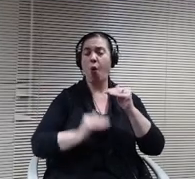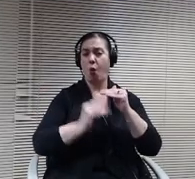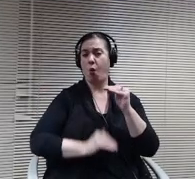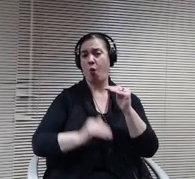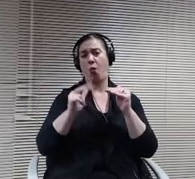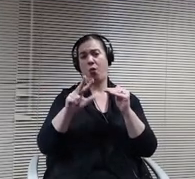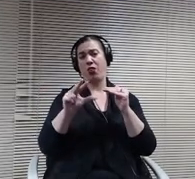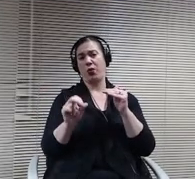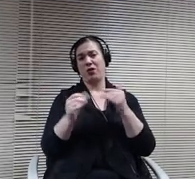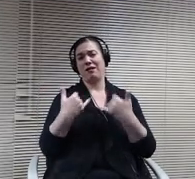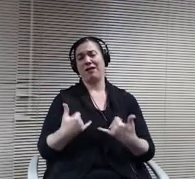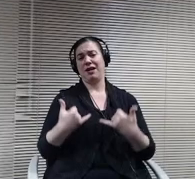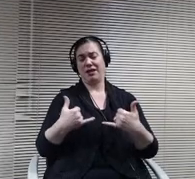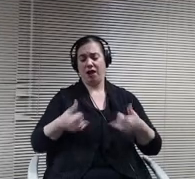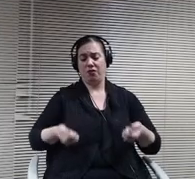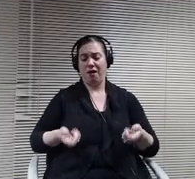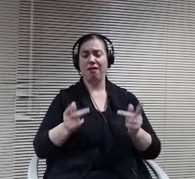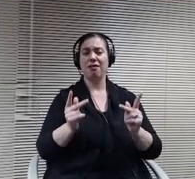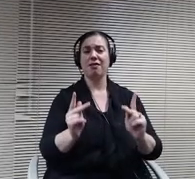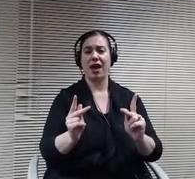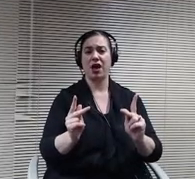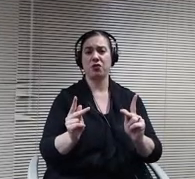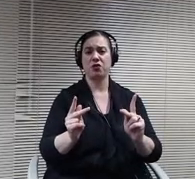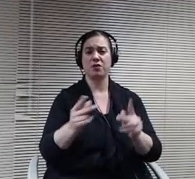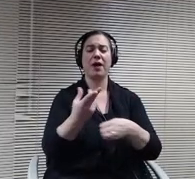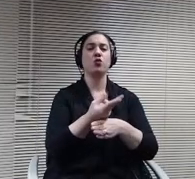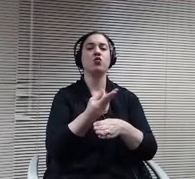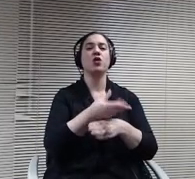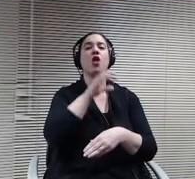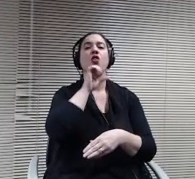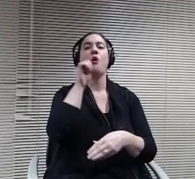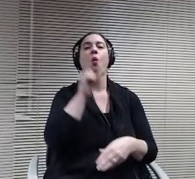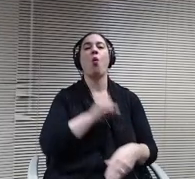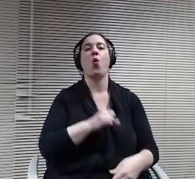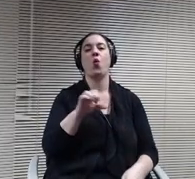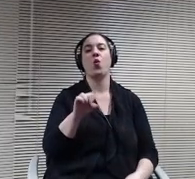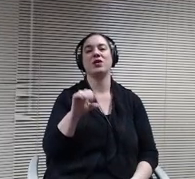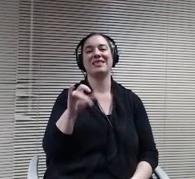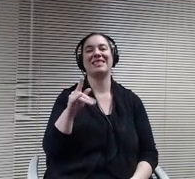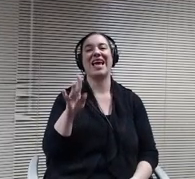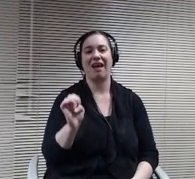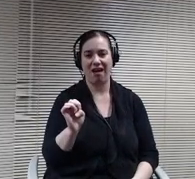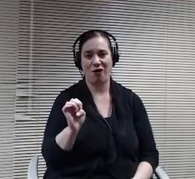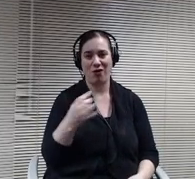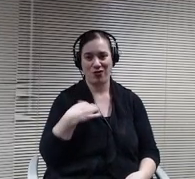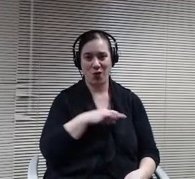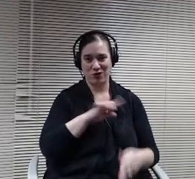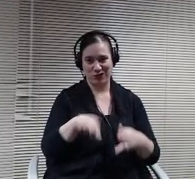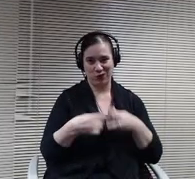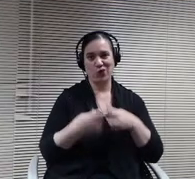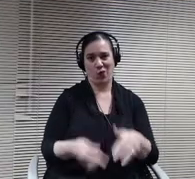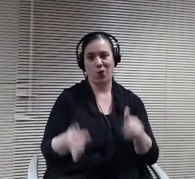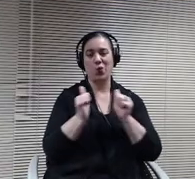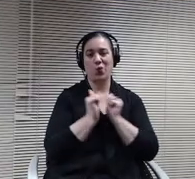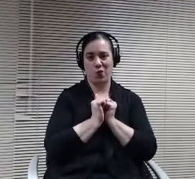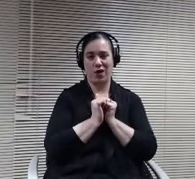old scale that they started the year with. To be used and still have high school students and